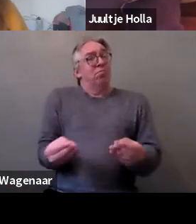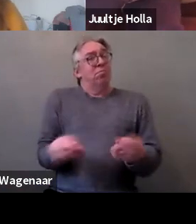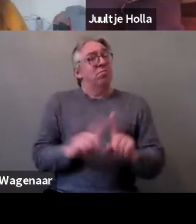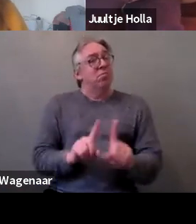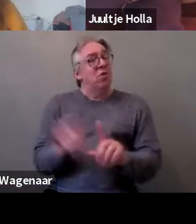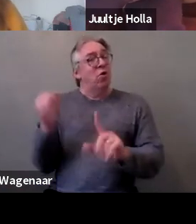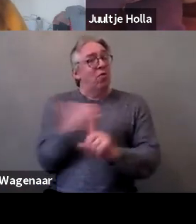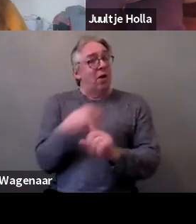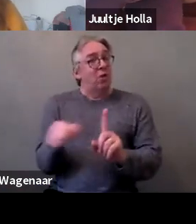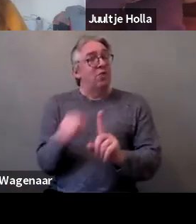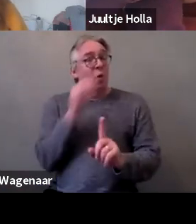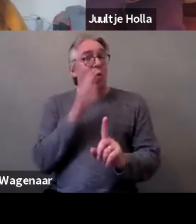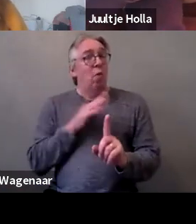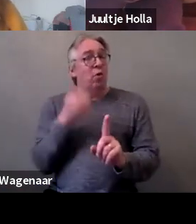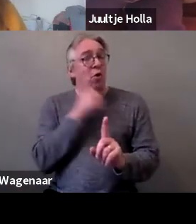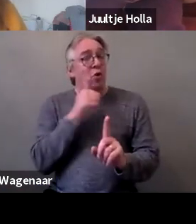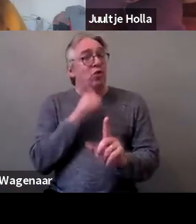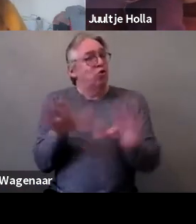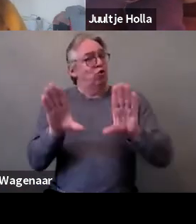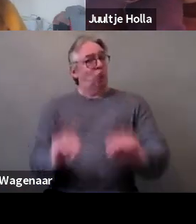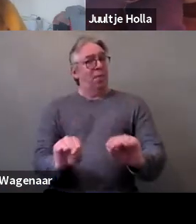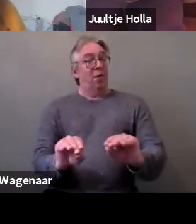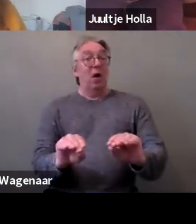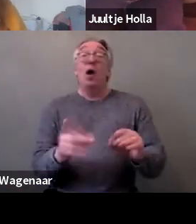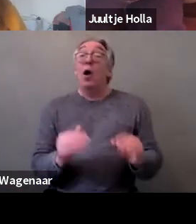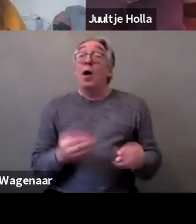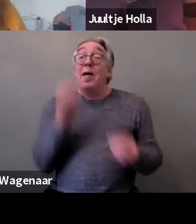You'll find more information on that on EDF website tomorrow.